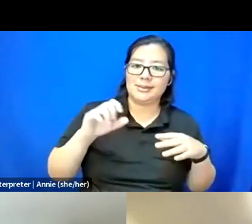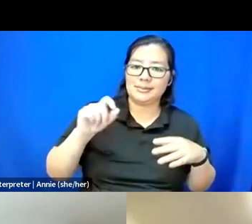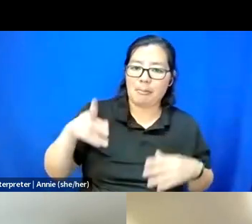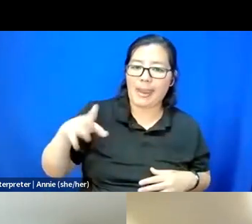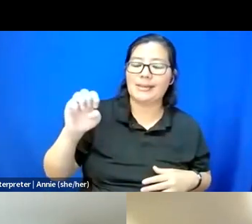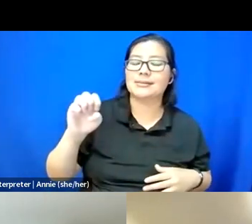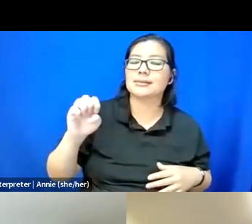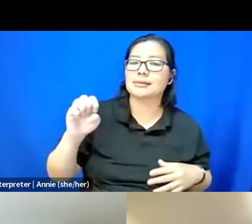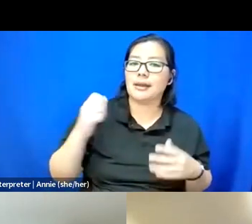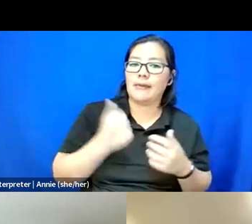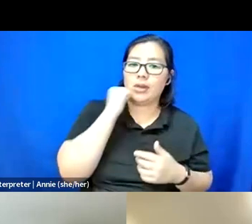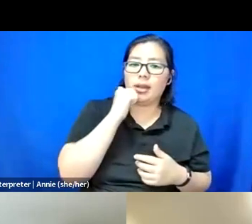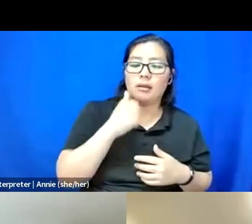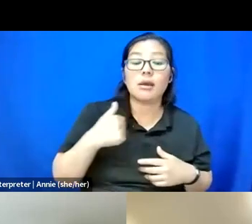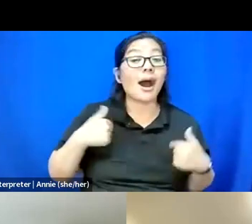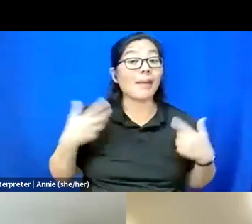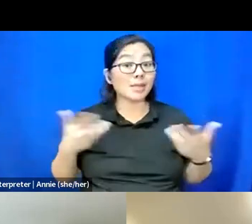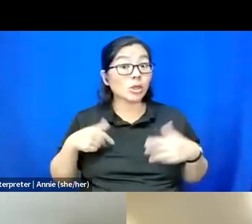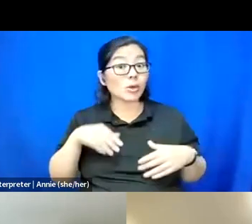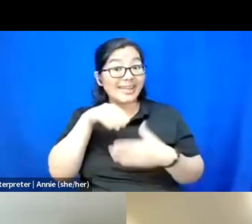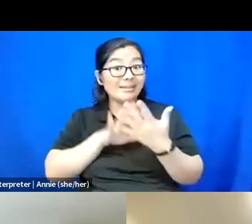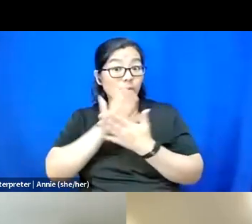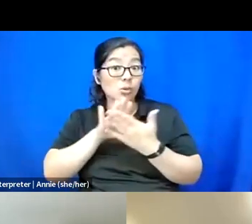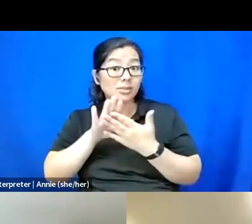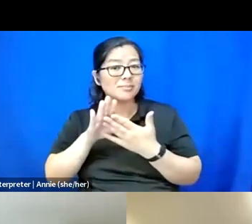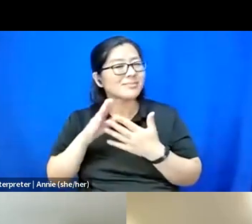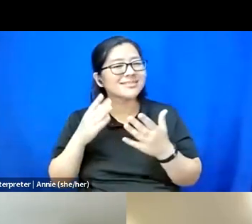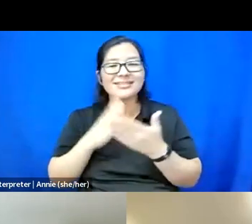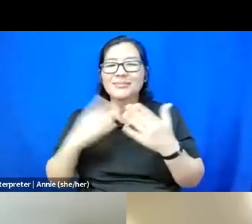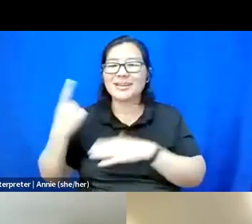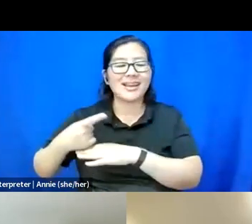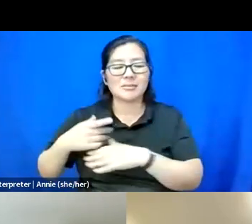I am here in person, but there were days where my body just couldn't make it